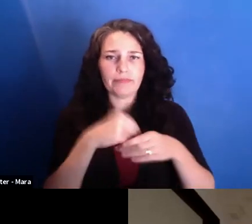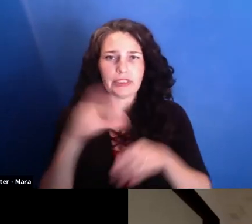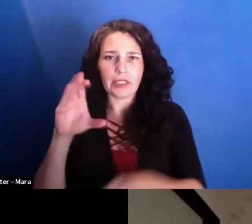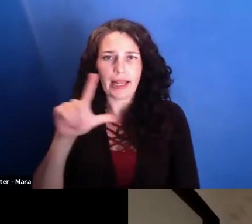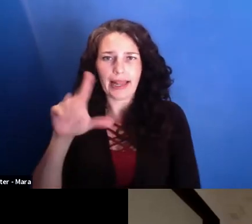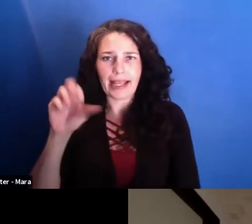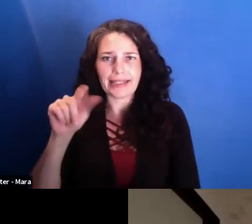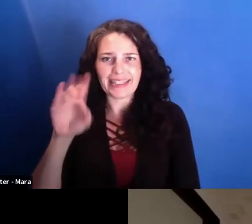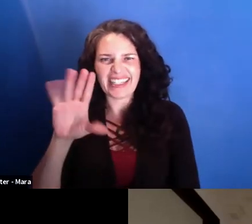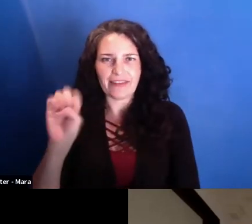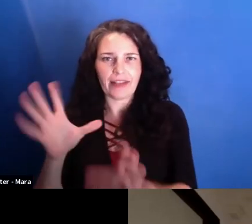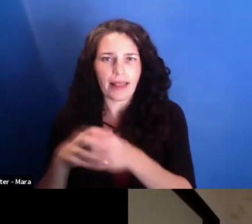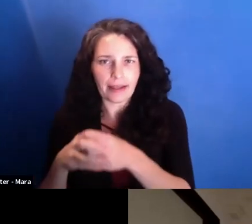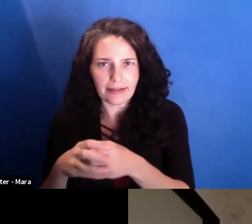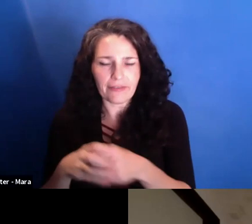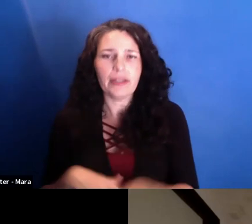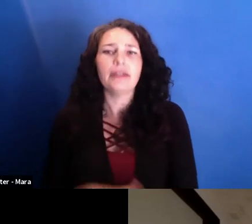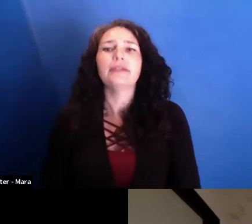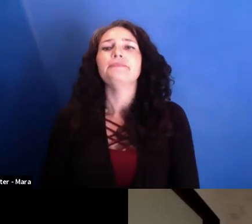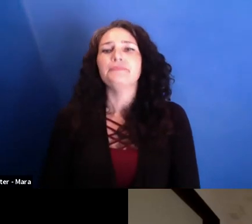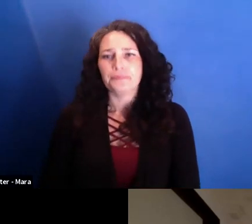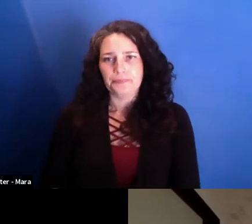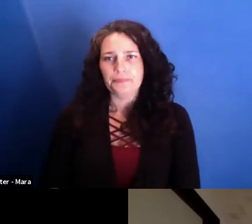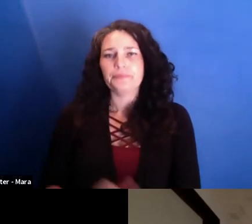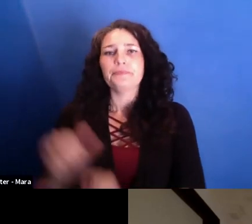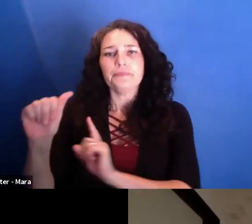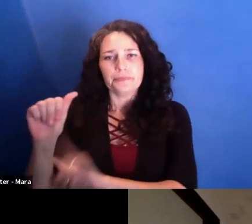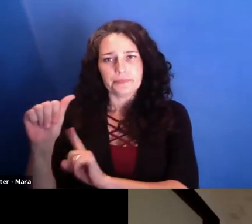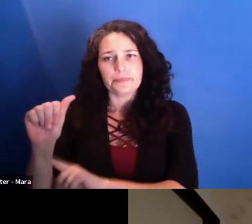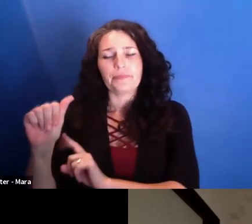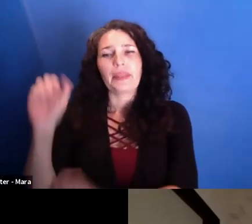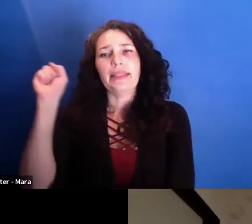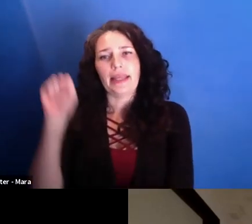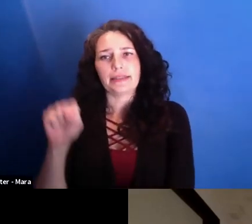I mean, it was clear that the victims